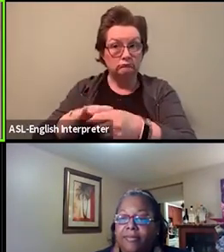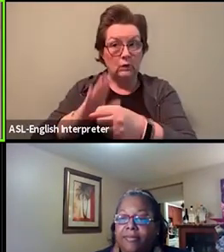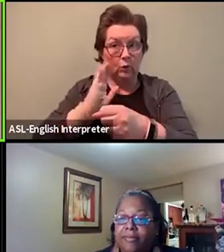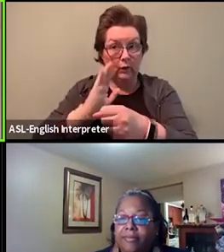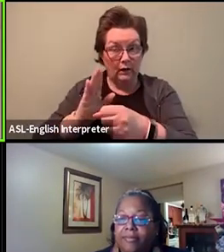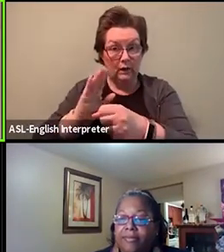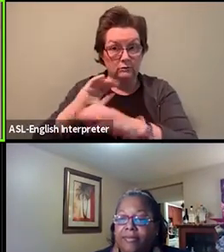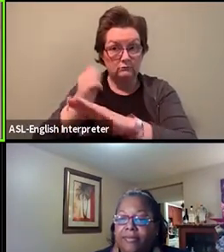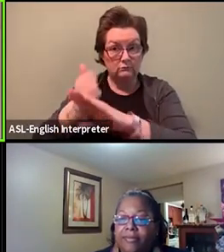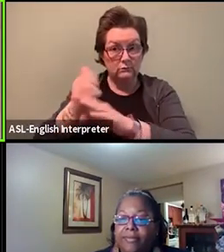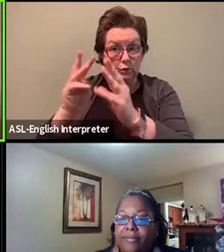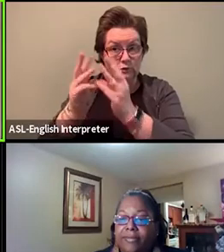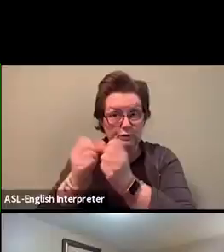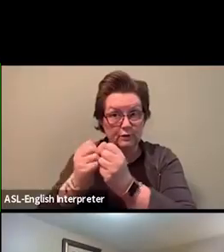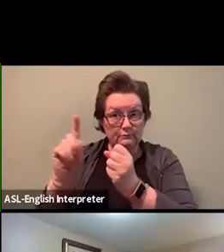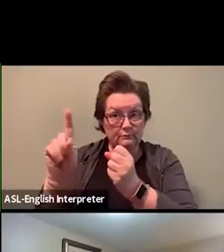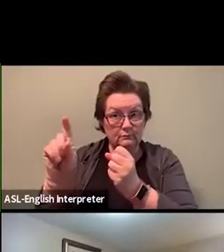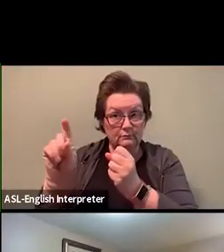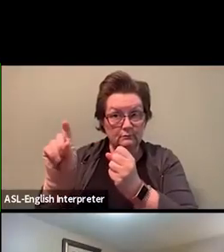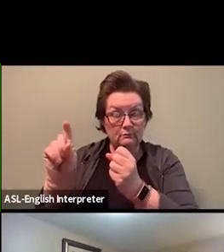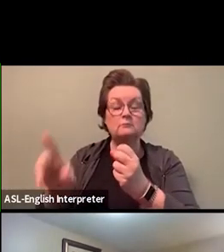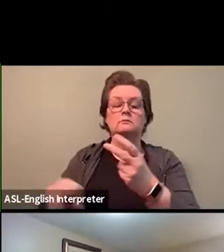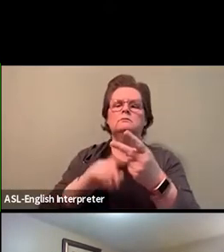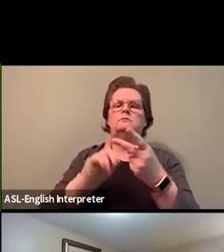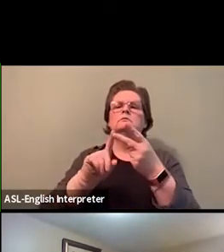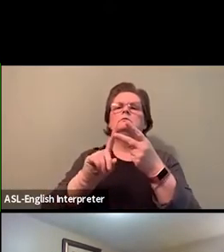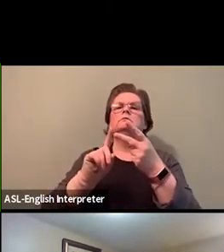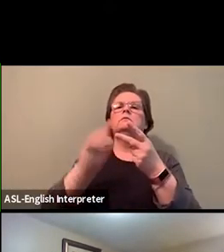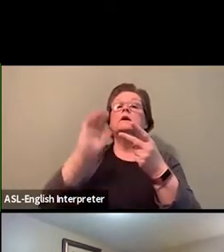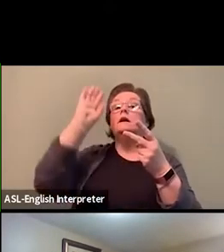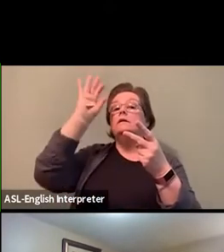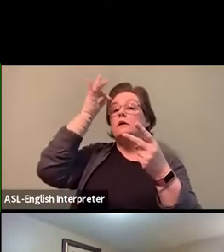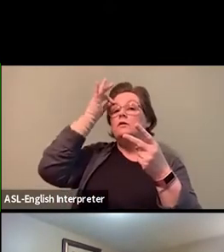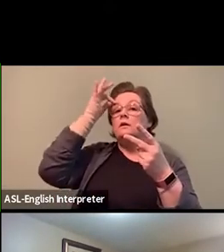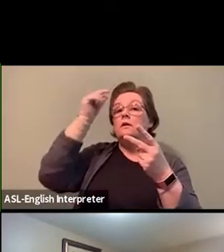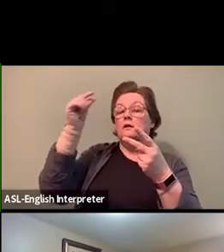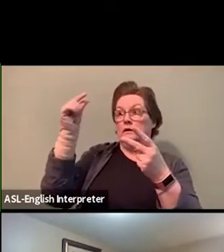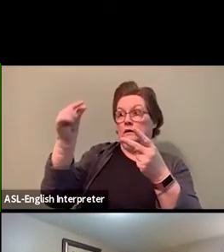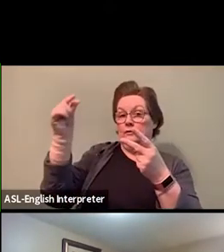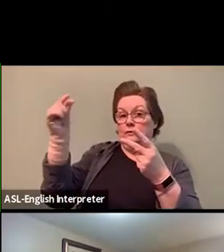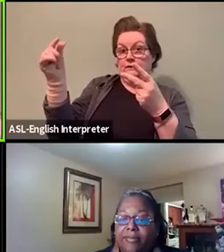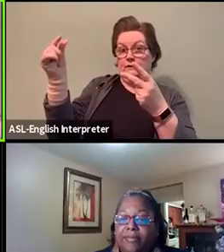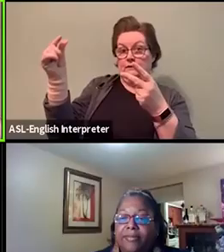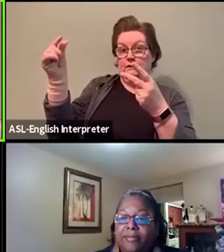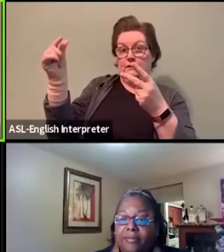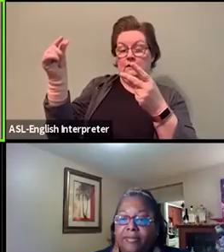around the federal government's designation of some groups as terrorists groups, through legislation,